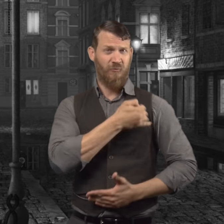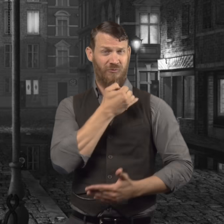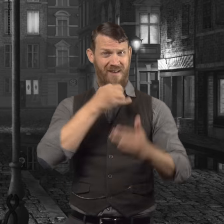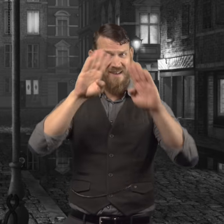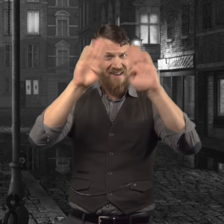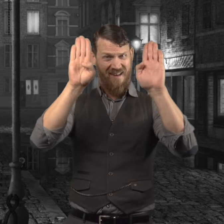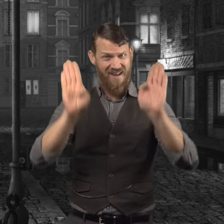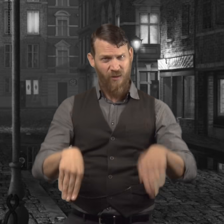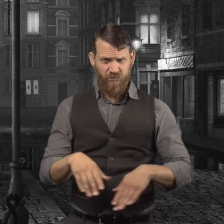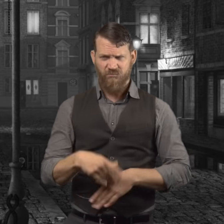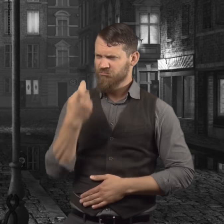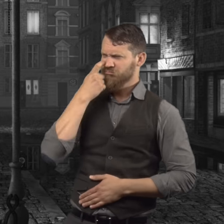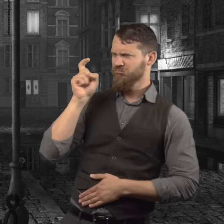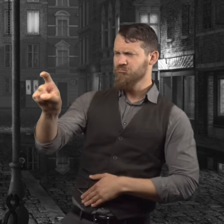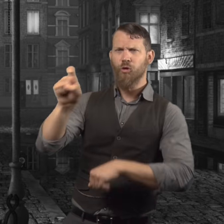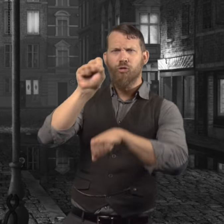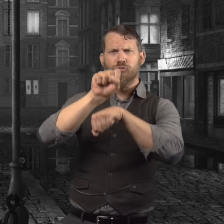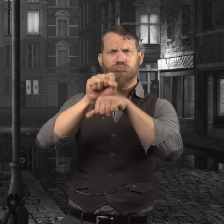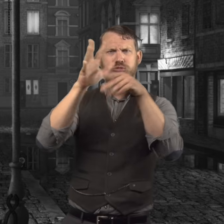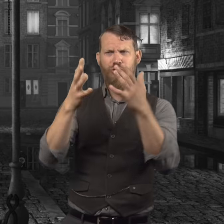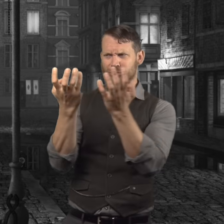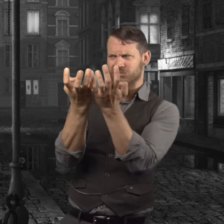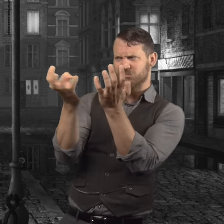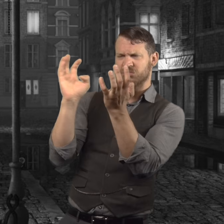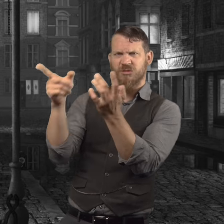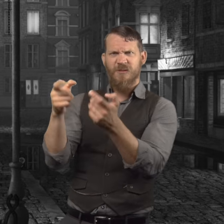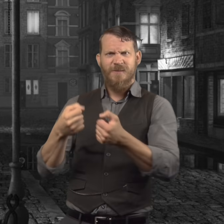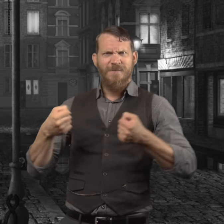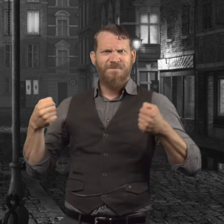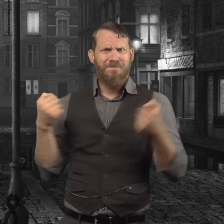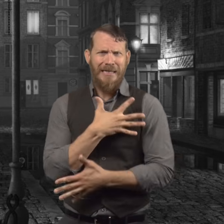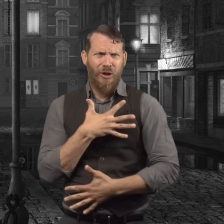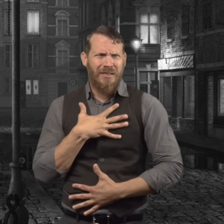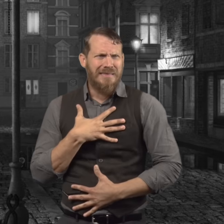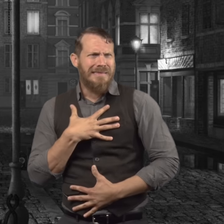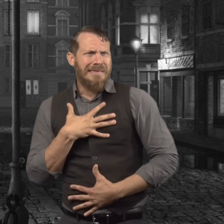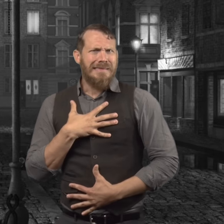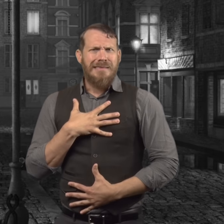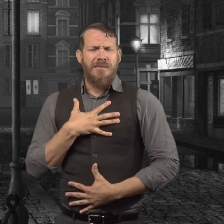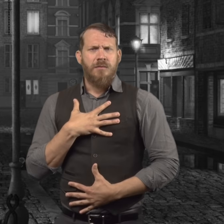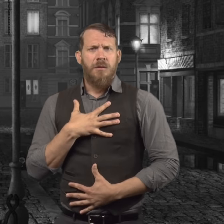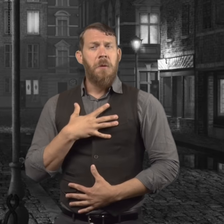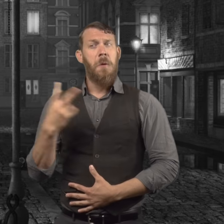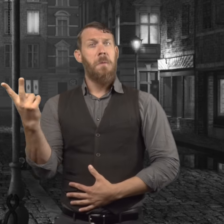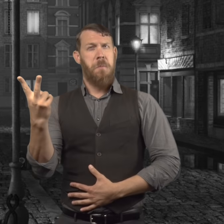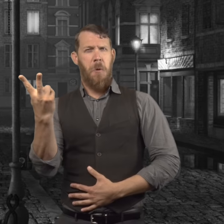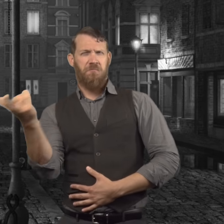He agreed, arrived at Doctor Jekyll's house and he noticed the workers circled up in fear.